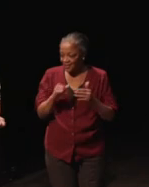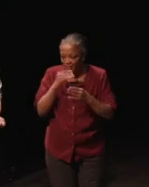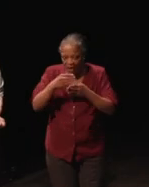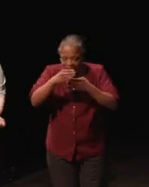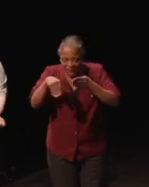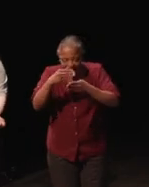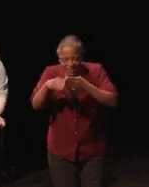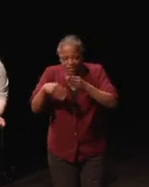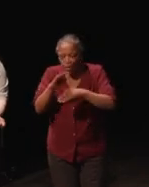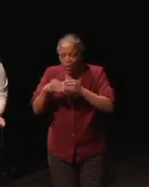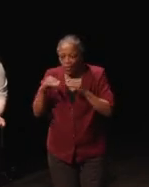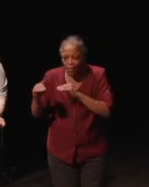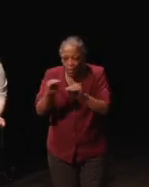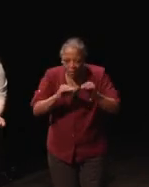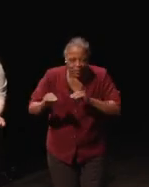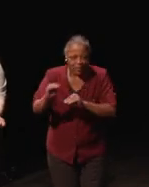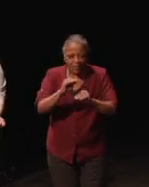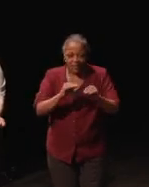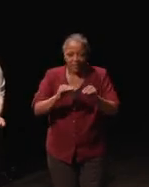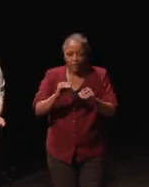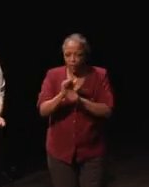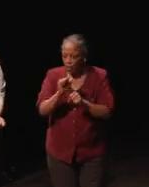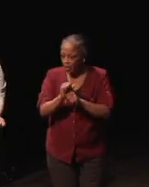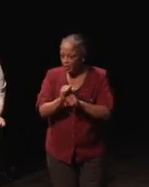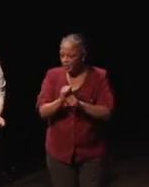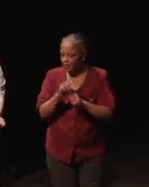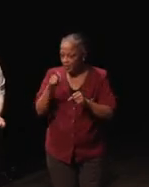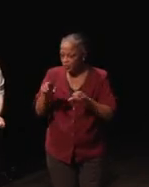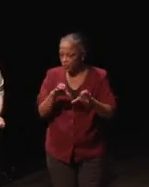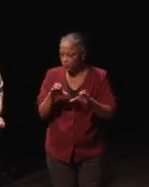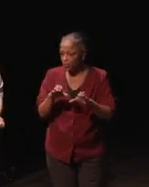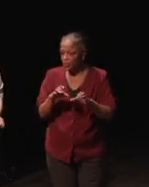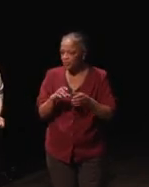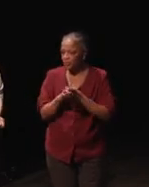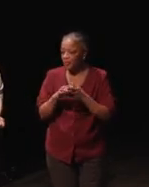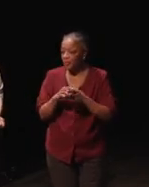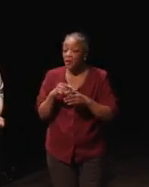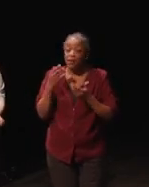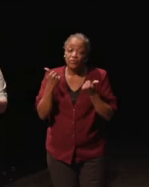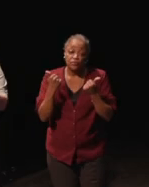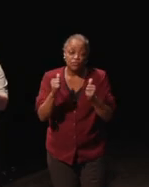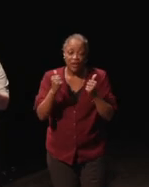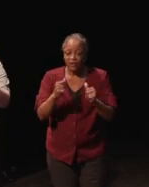all the mobile work I need to do. I've been mostly currently saying, "Okay,